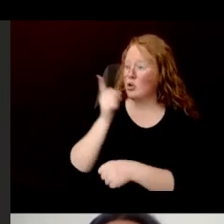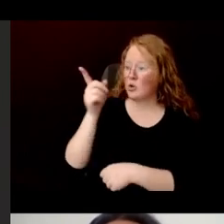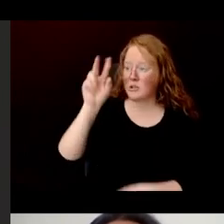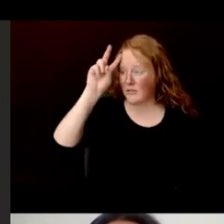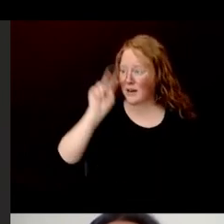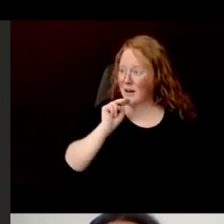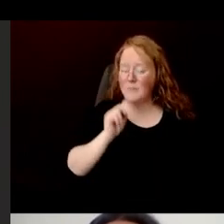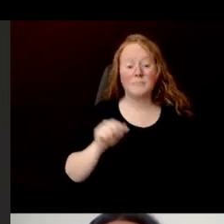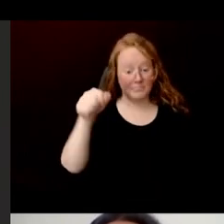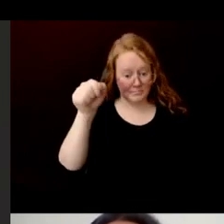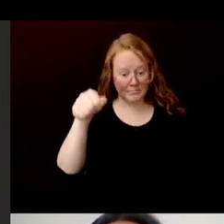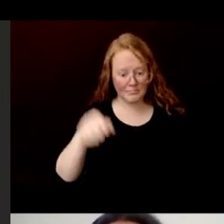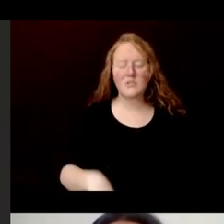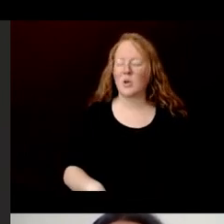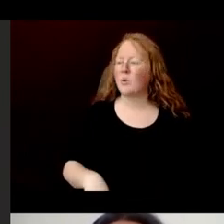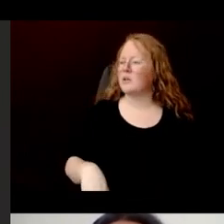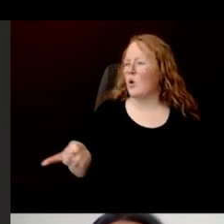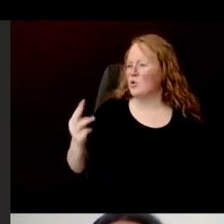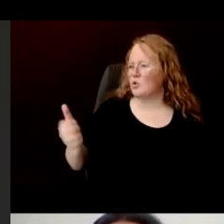I am going to combine two questions from Kathy and Jan.